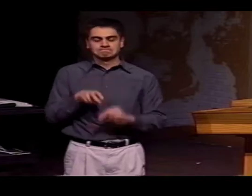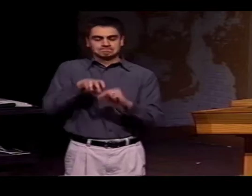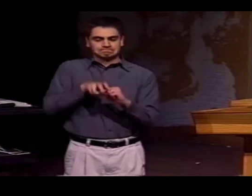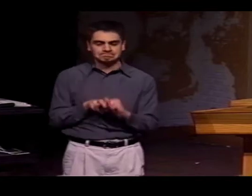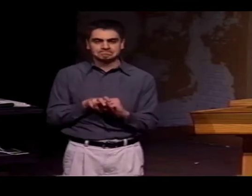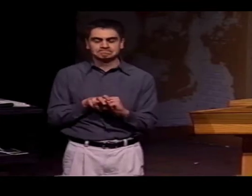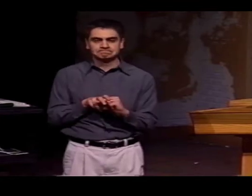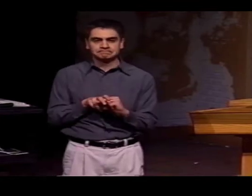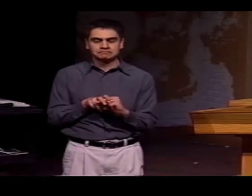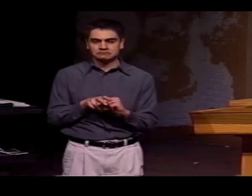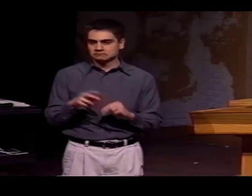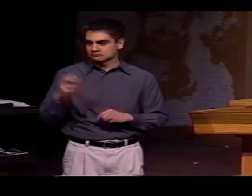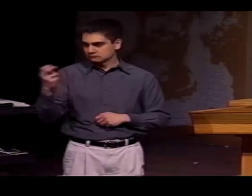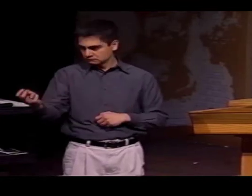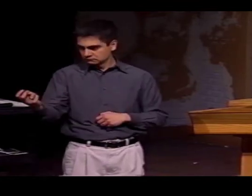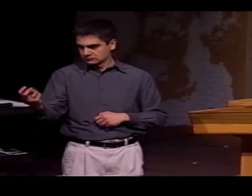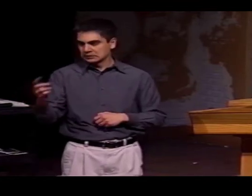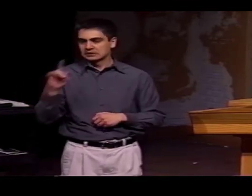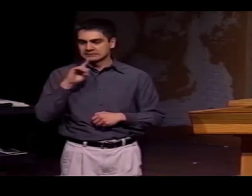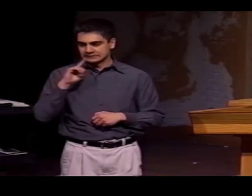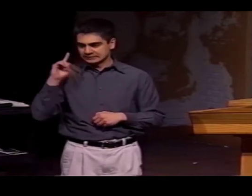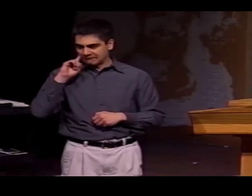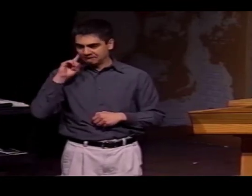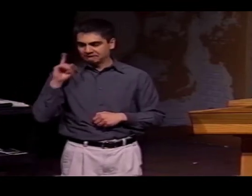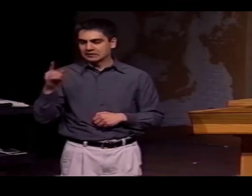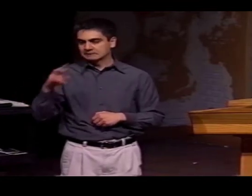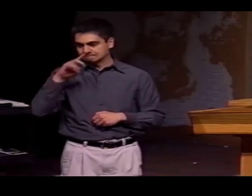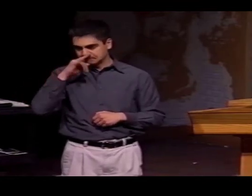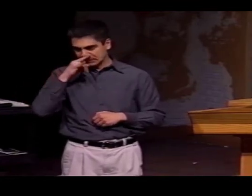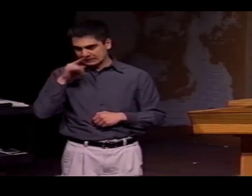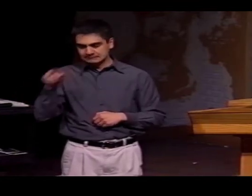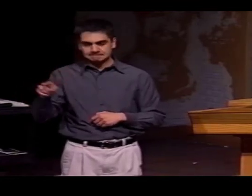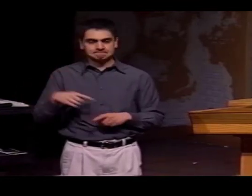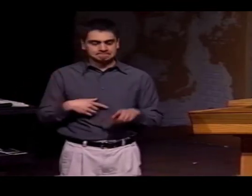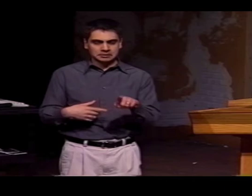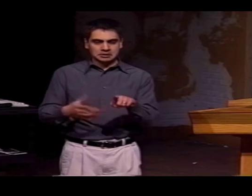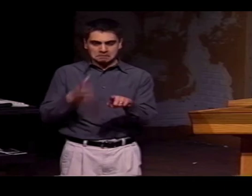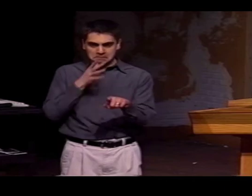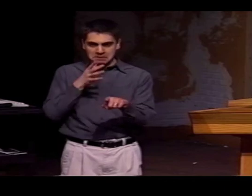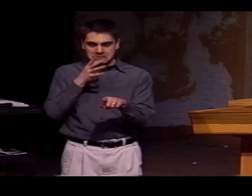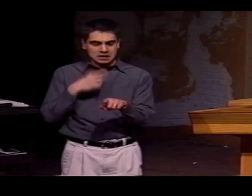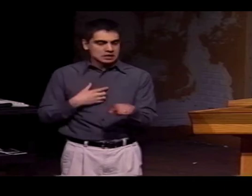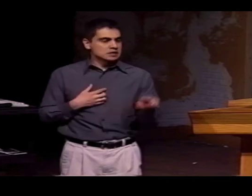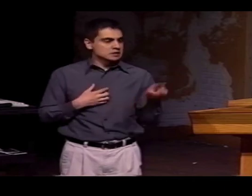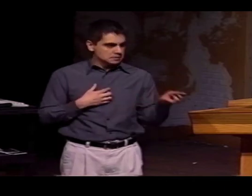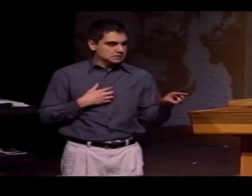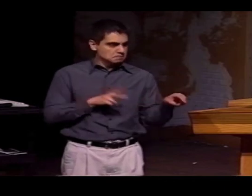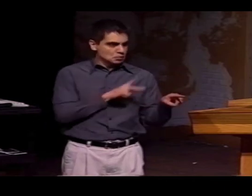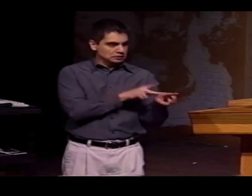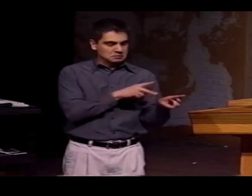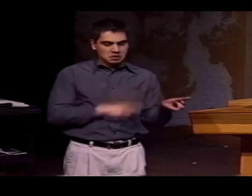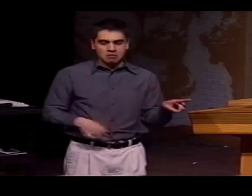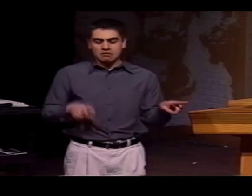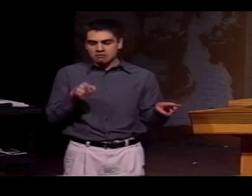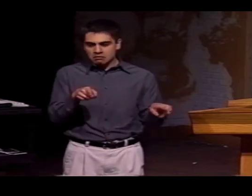THEN THEY WOULD COME TO THE MEETING, AND THERE WOULD BE AN INTERPRETER PROVIDED. WE WOULD HAVE THE DEAF CHILD, THE MOTHER, THE PRINCIPAL,